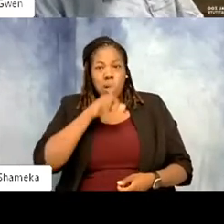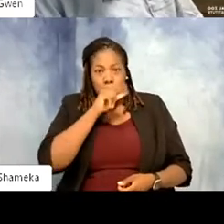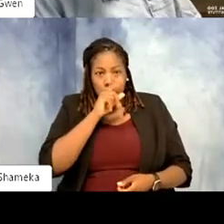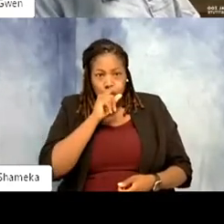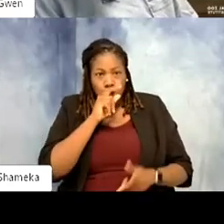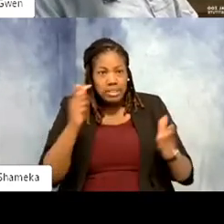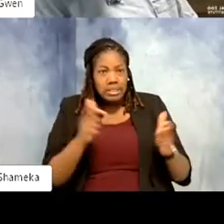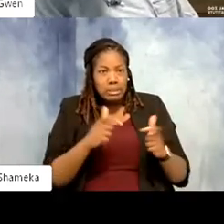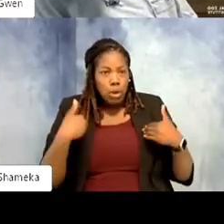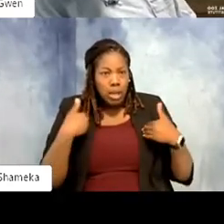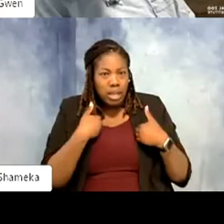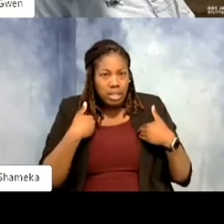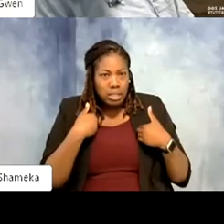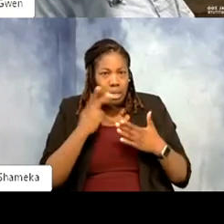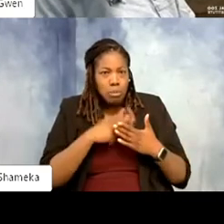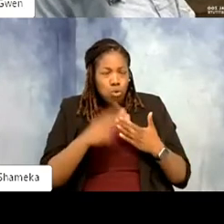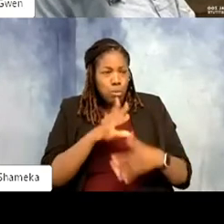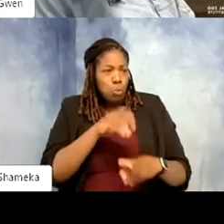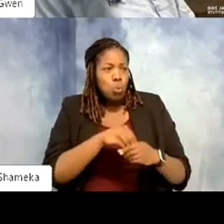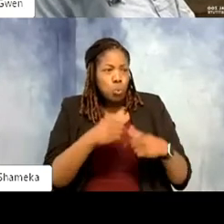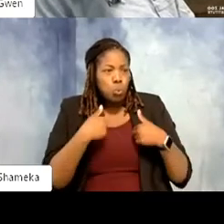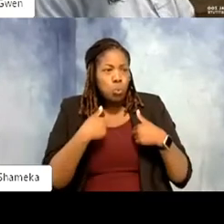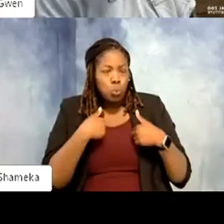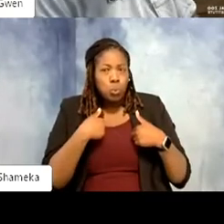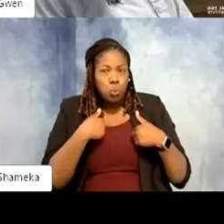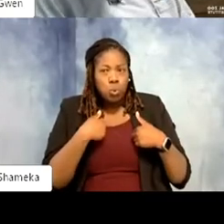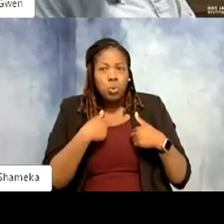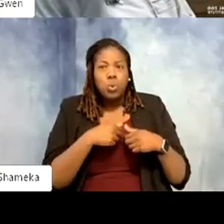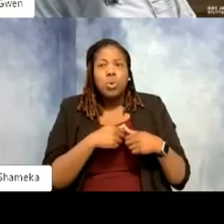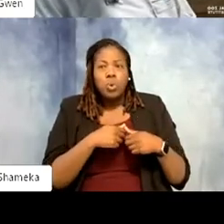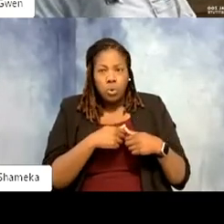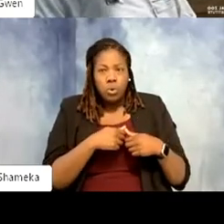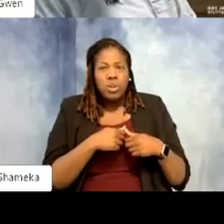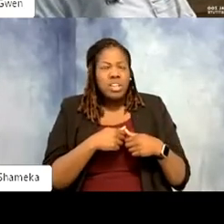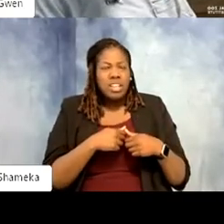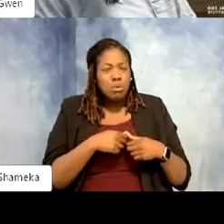as part of a program that I was in and I was just coming to work having fun working with animals